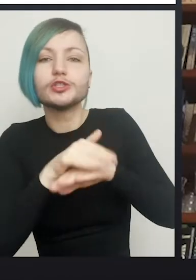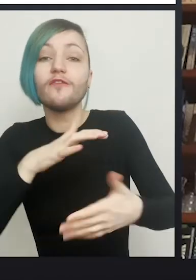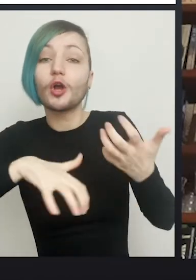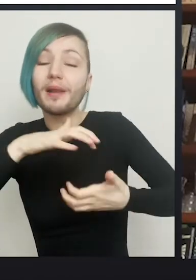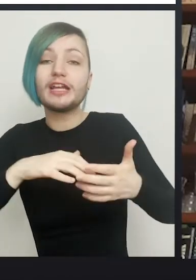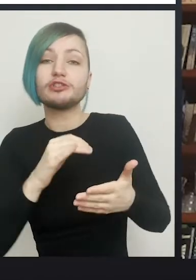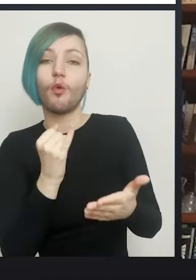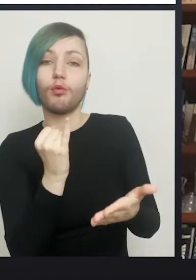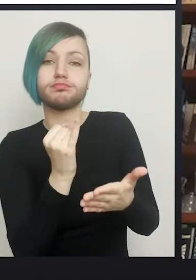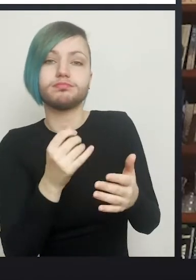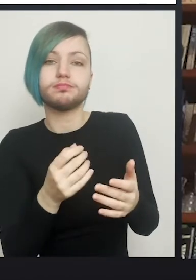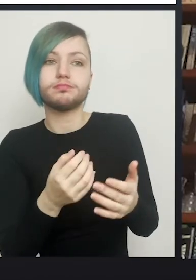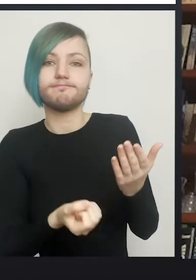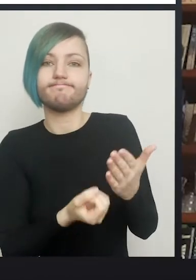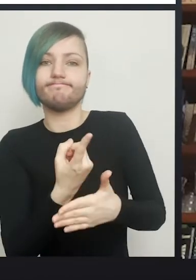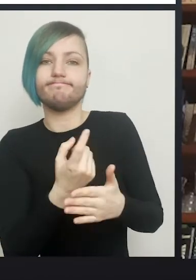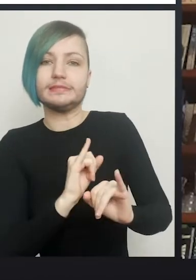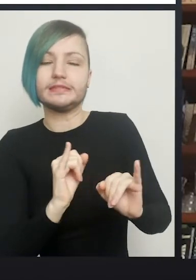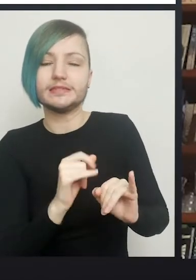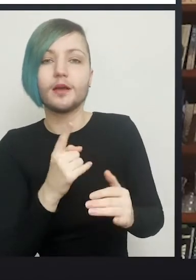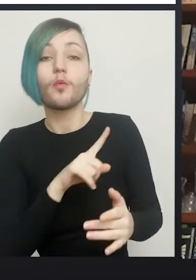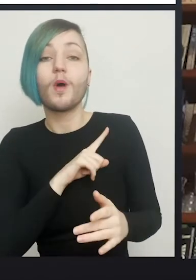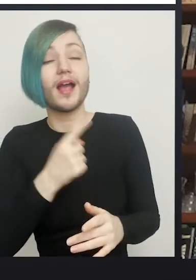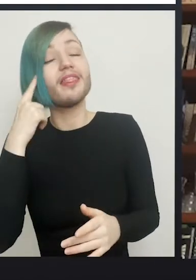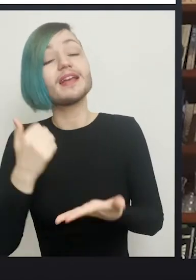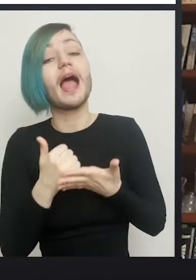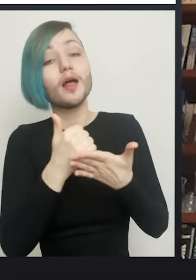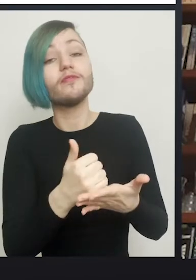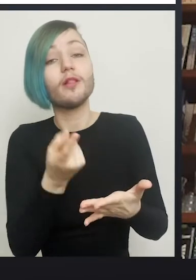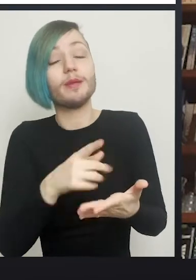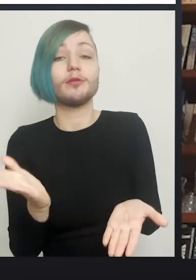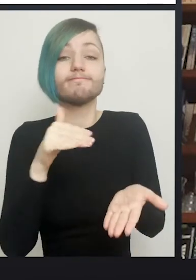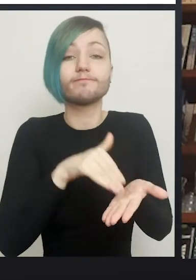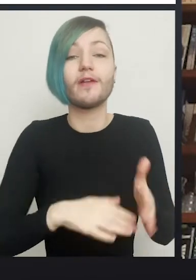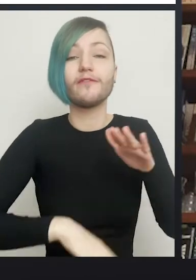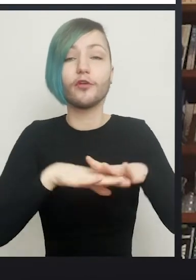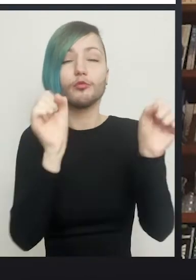really helpful for people to go in with the full expectation and understanding of everything.